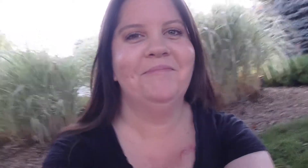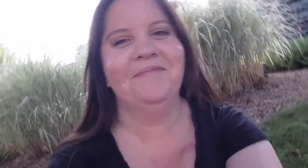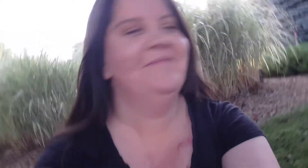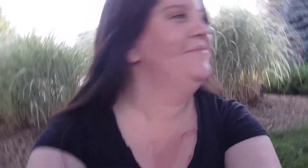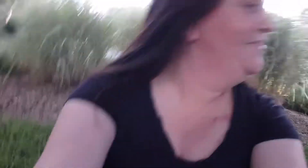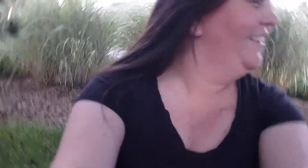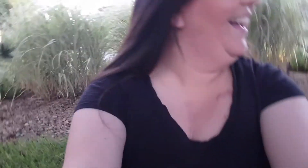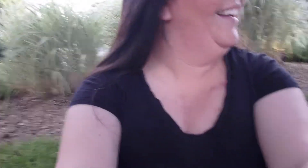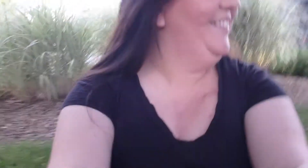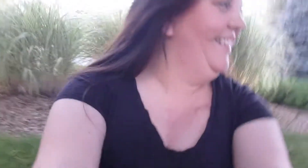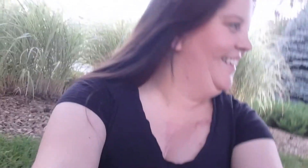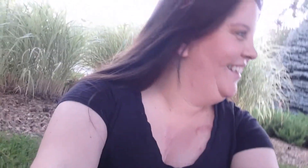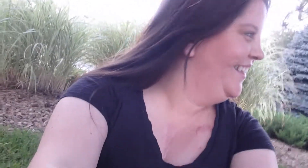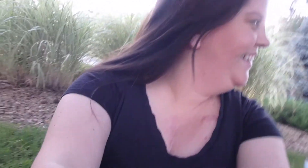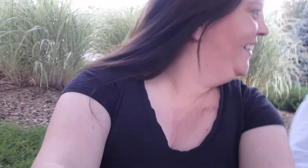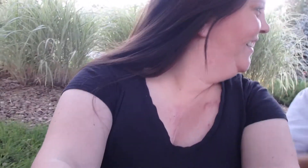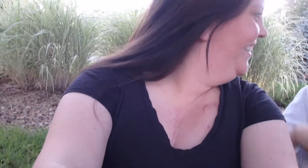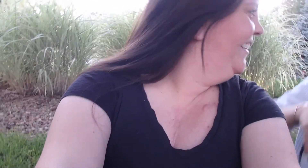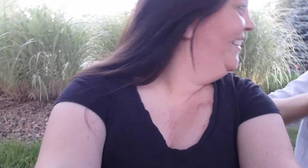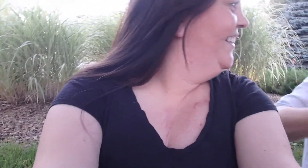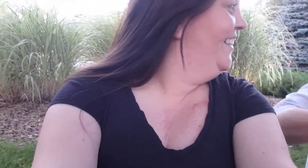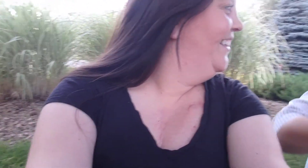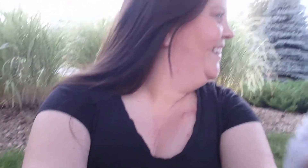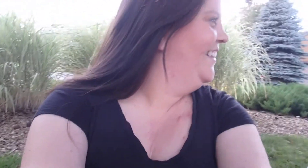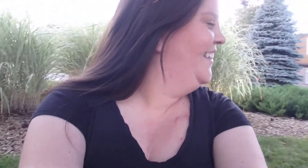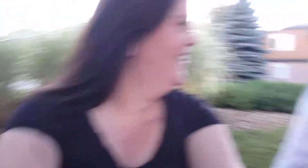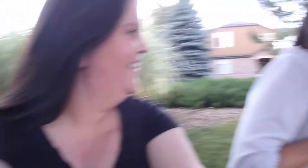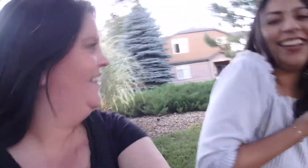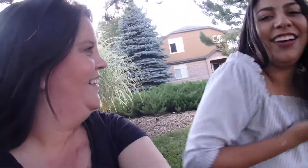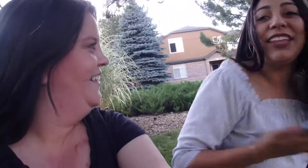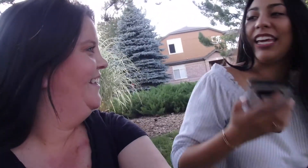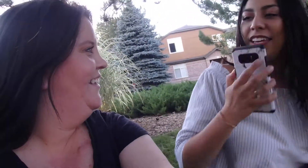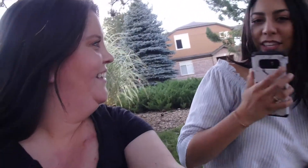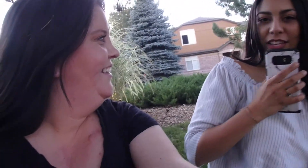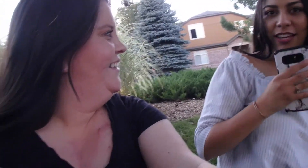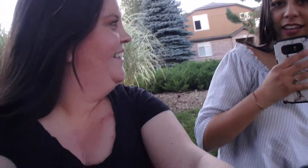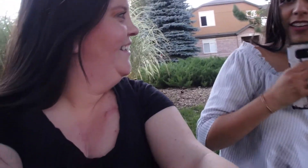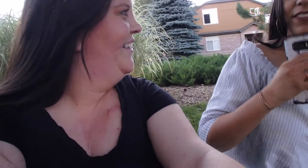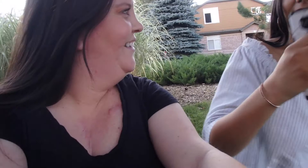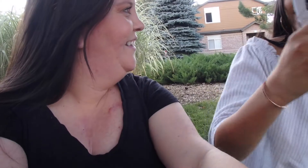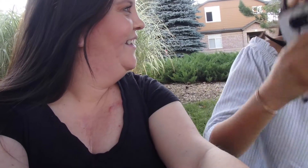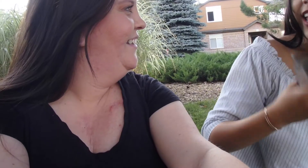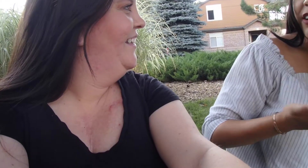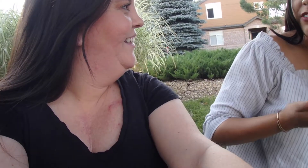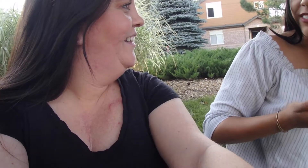Okay I'm going to take a picture Of like this angle